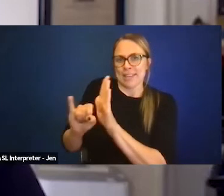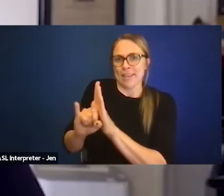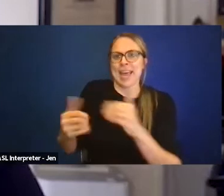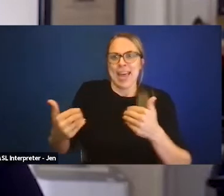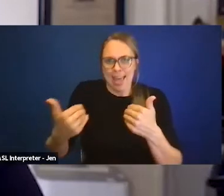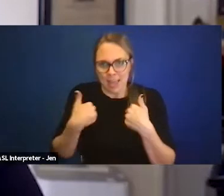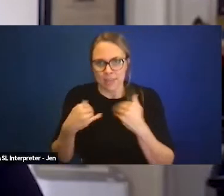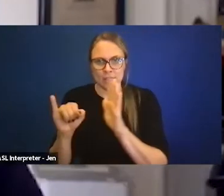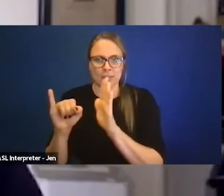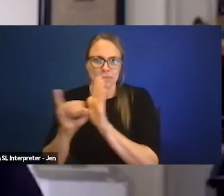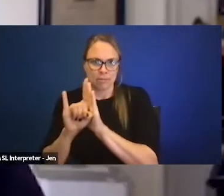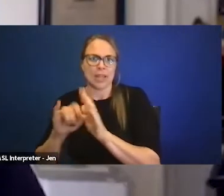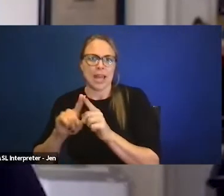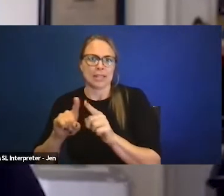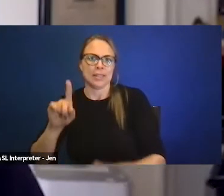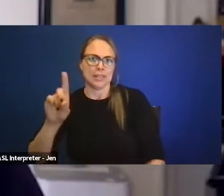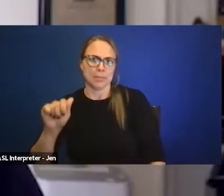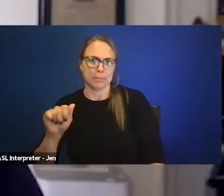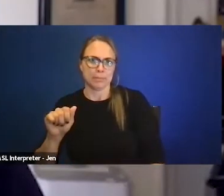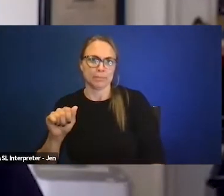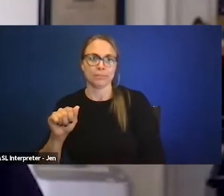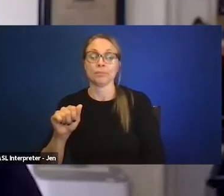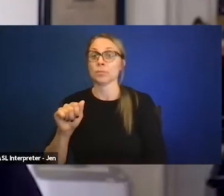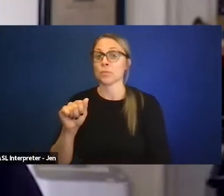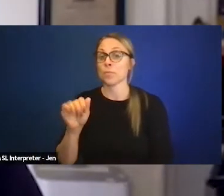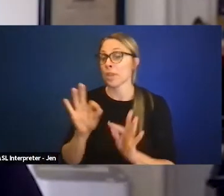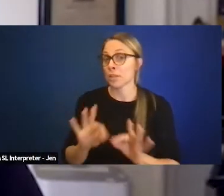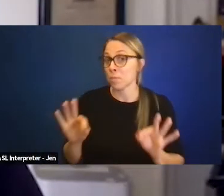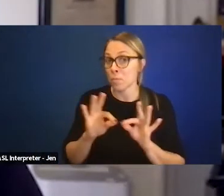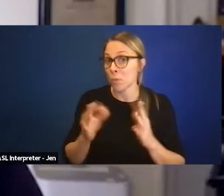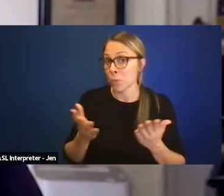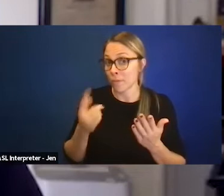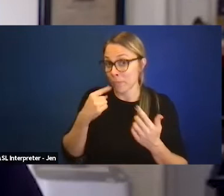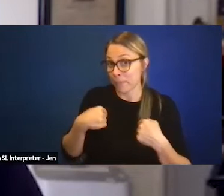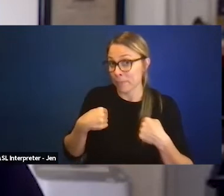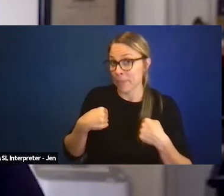Because for me what is very important is that we come under an umbrella,